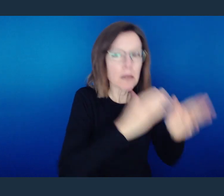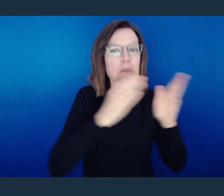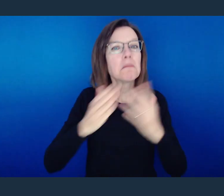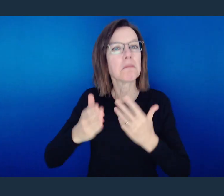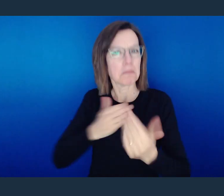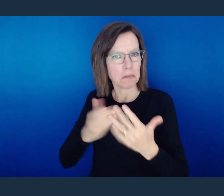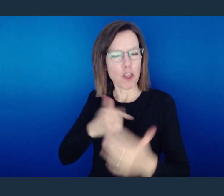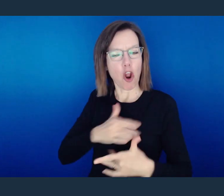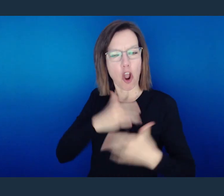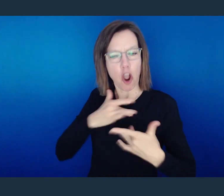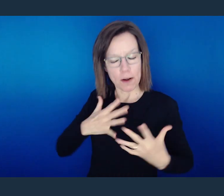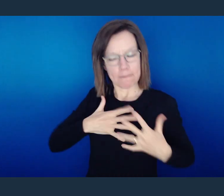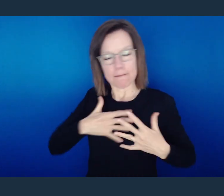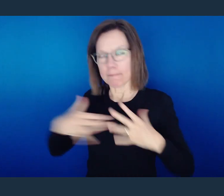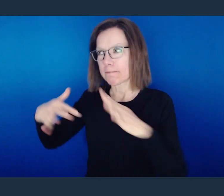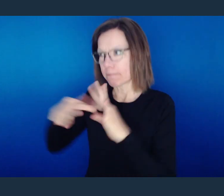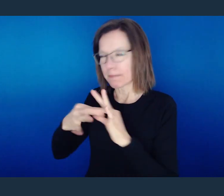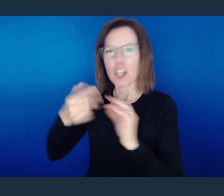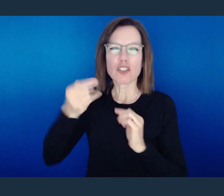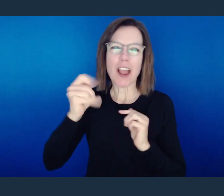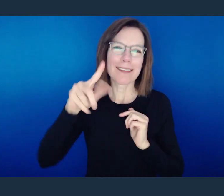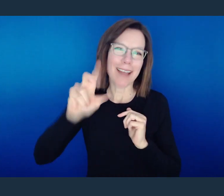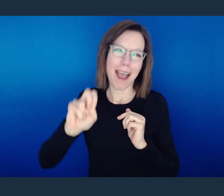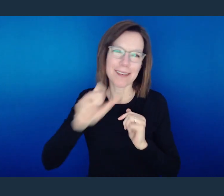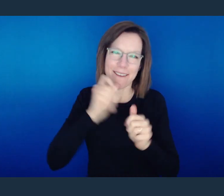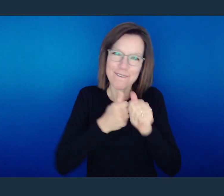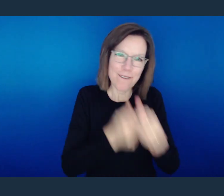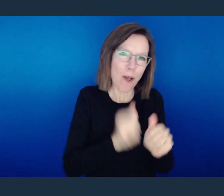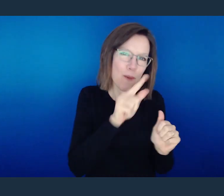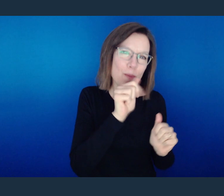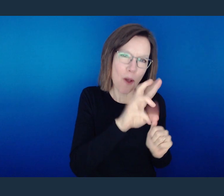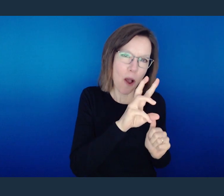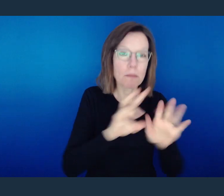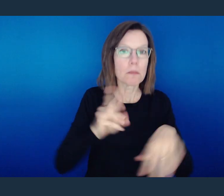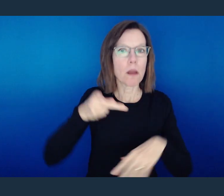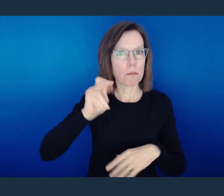This is reasonable in the sense that the gentiles would not have had that.